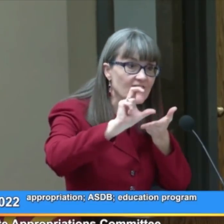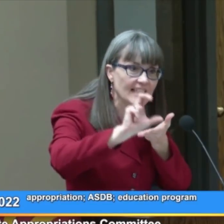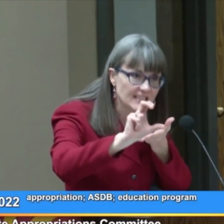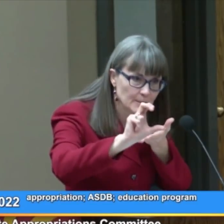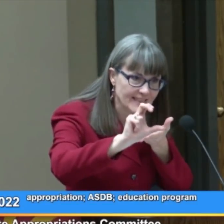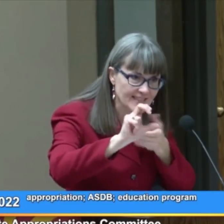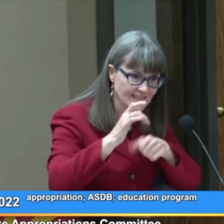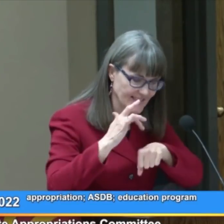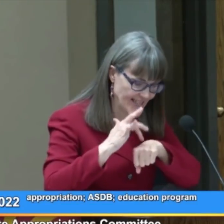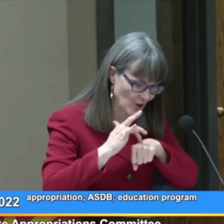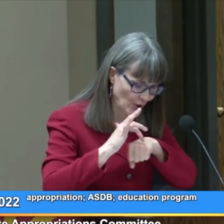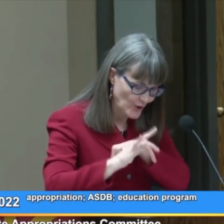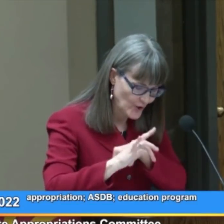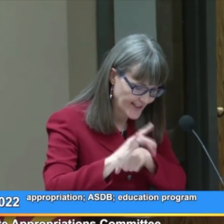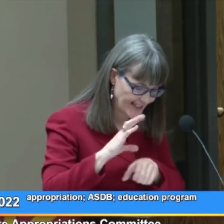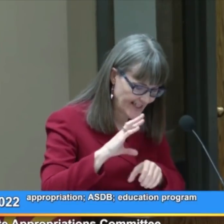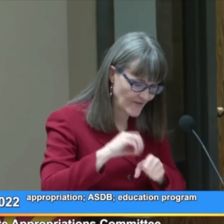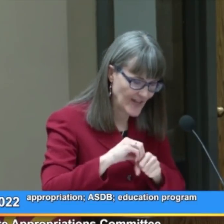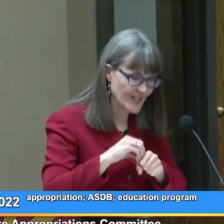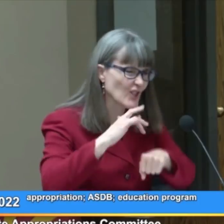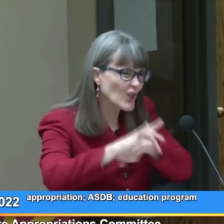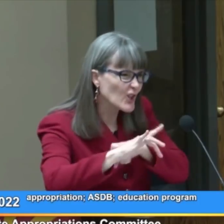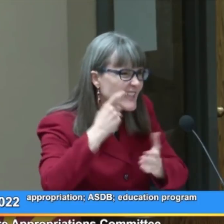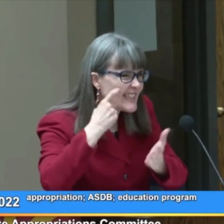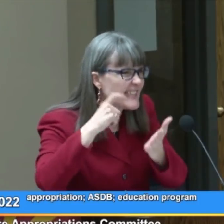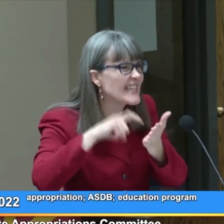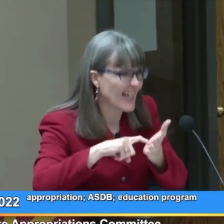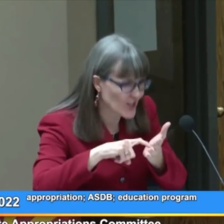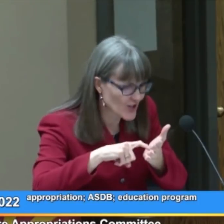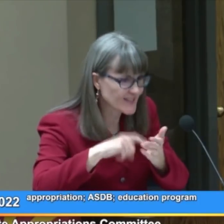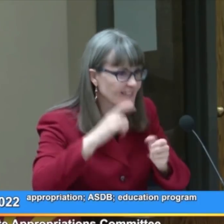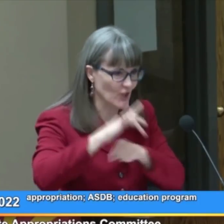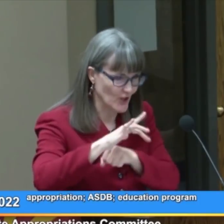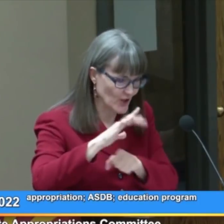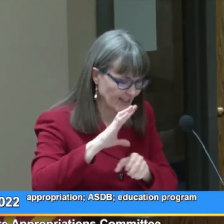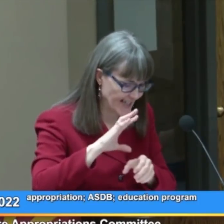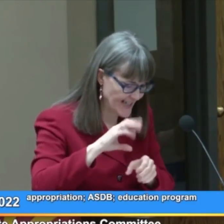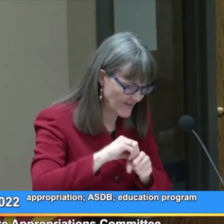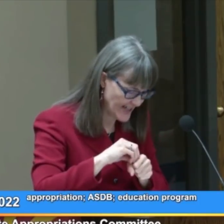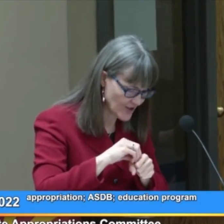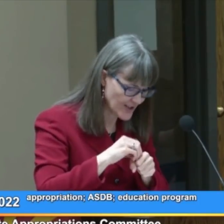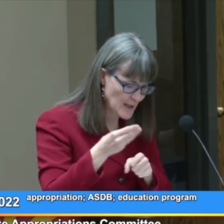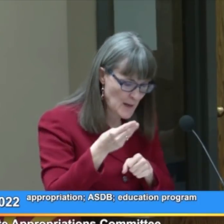investments in early intervention, early detection in early intervention